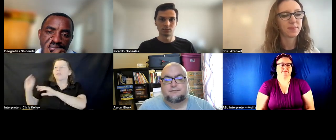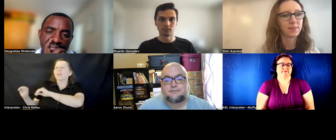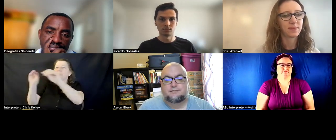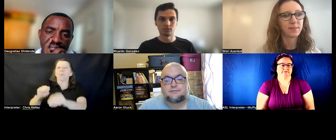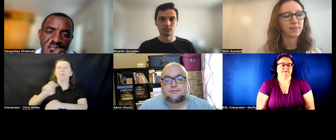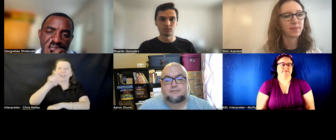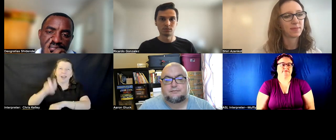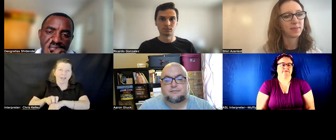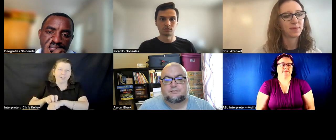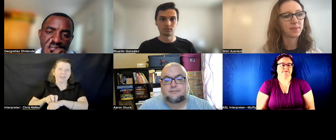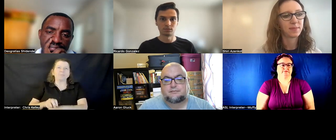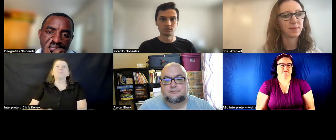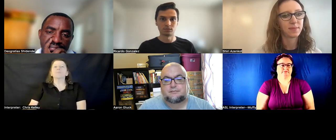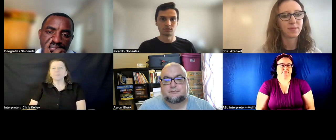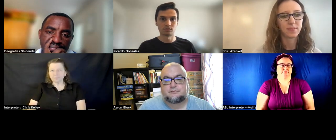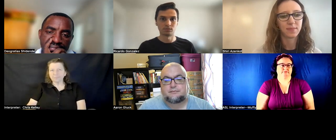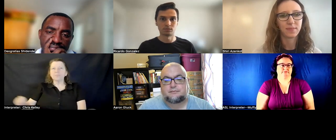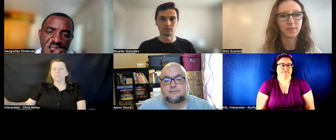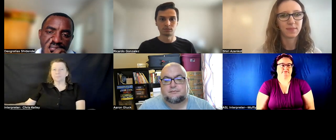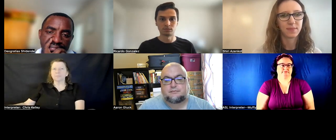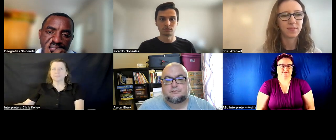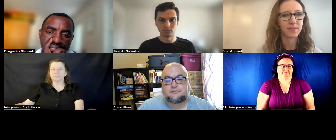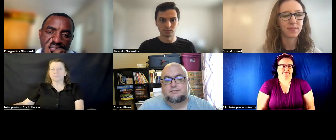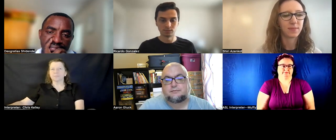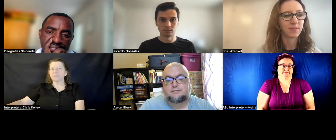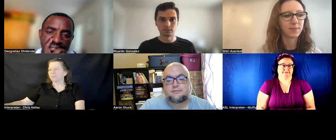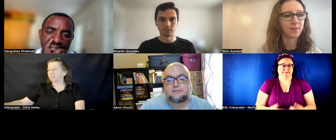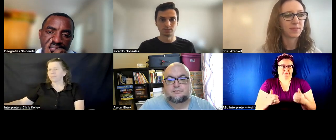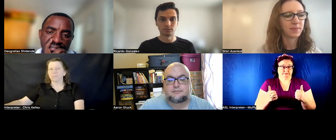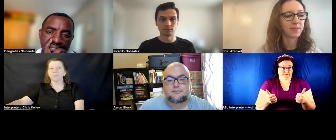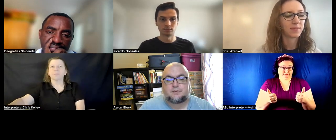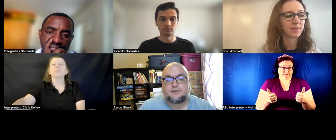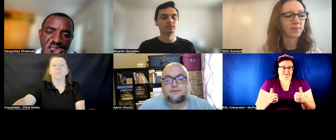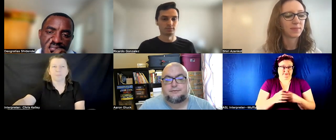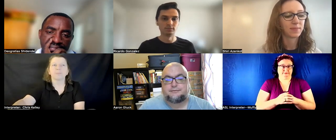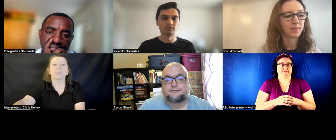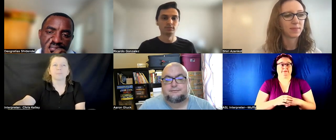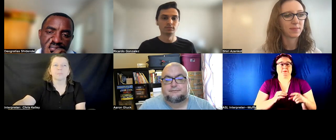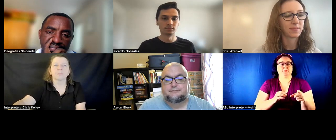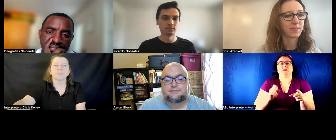THE FAMILY STRUCTURE WAS NOT REALLY STABLE BECAUSE THE FATHERS DECIDED, WELL, MY WIFE